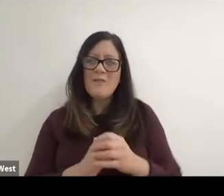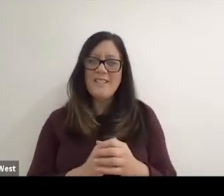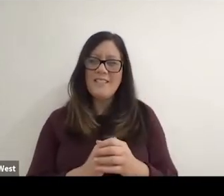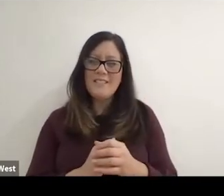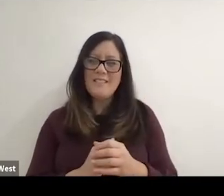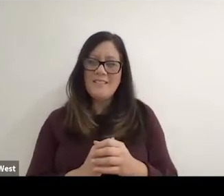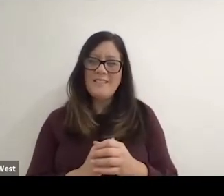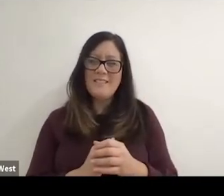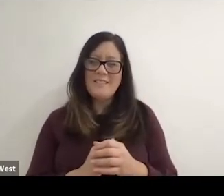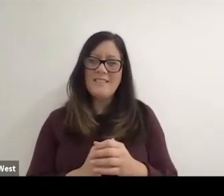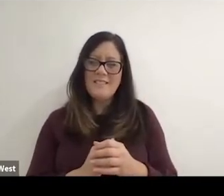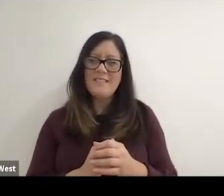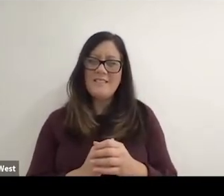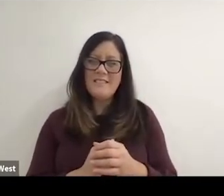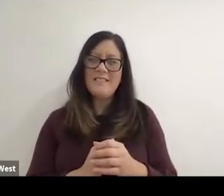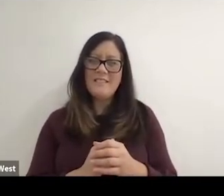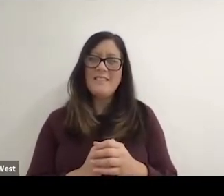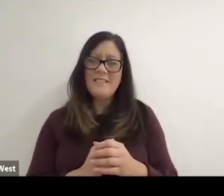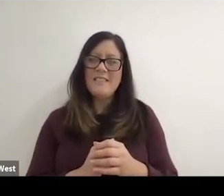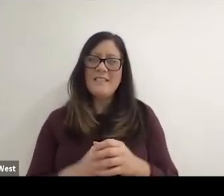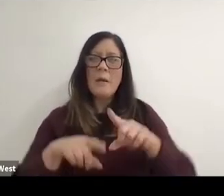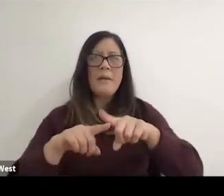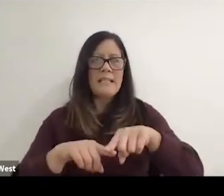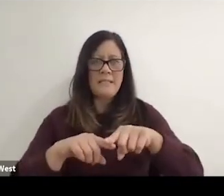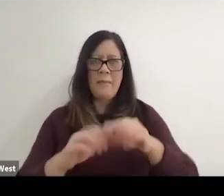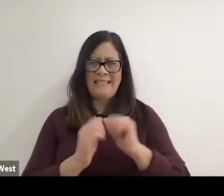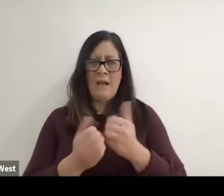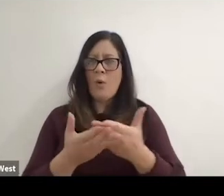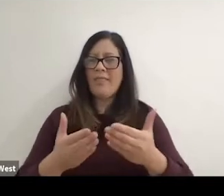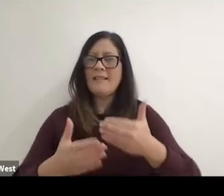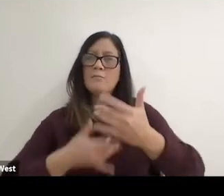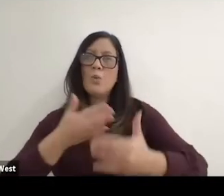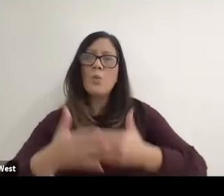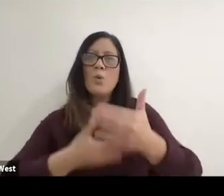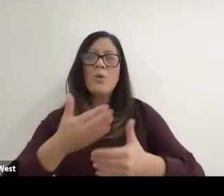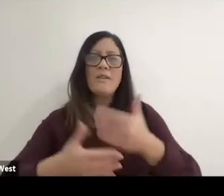It depends on how things move, but I don't mean the individual needs to be in charge,